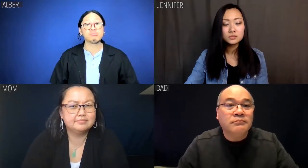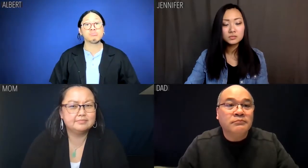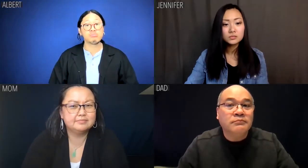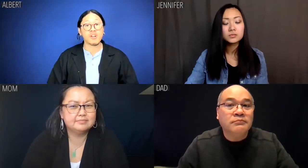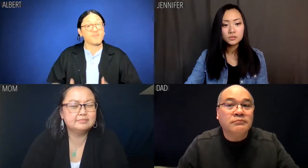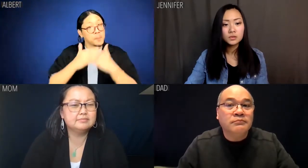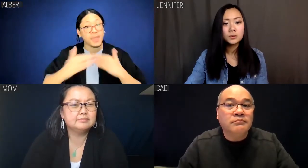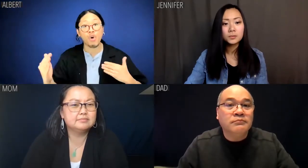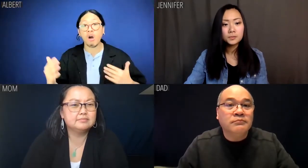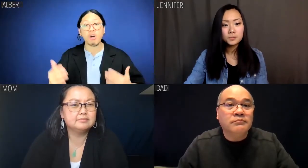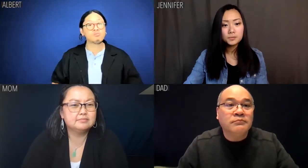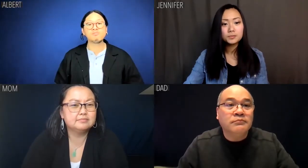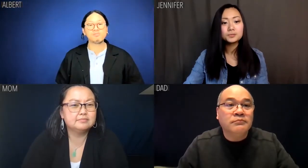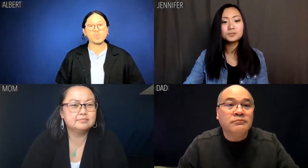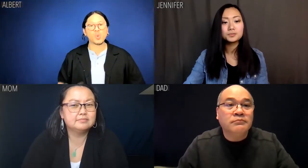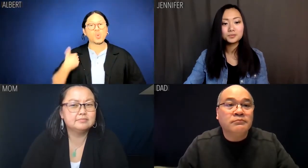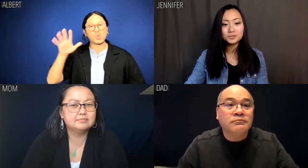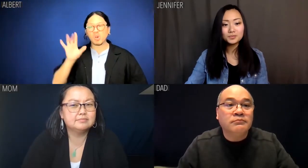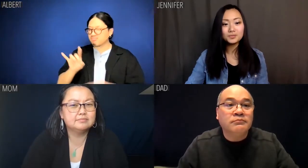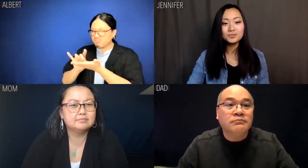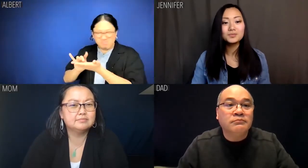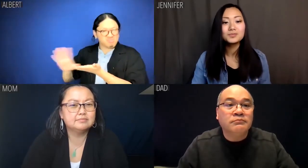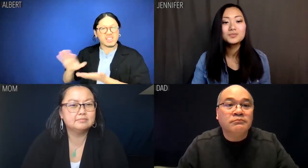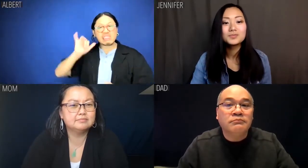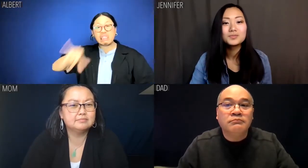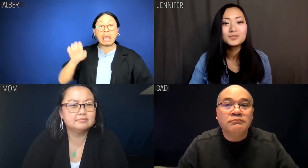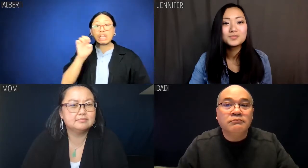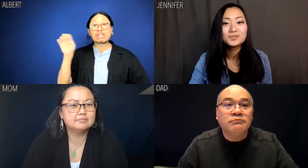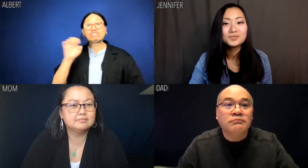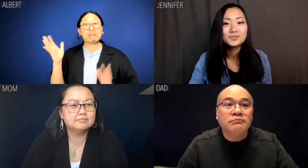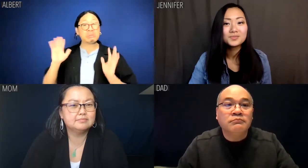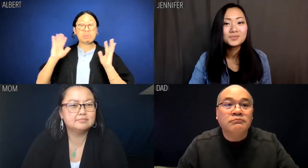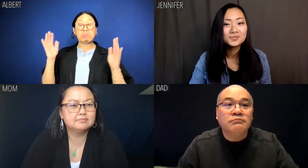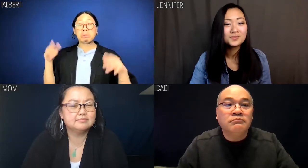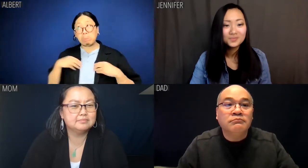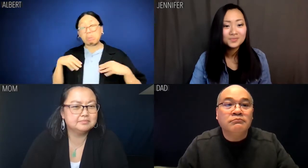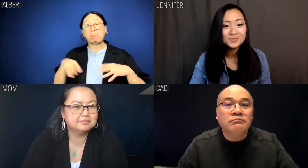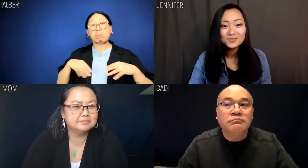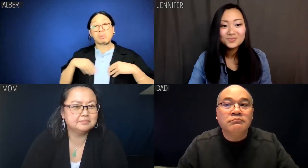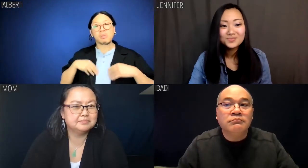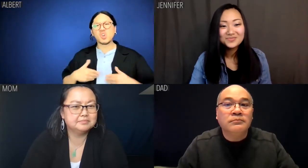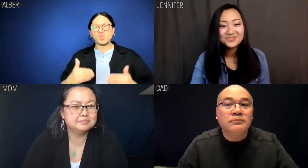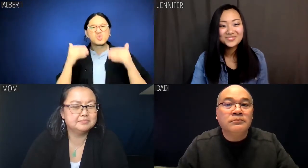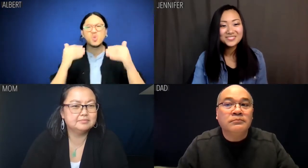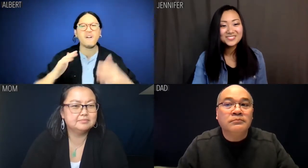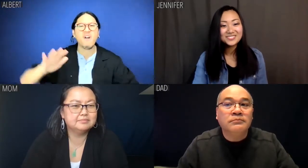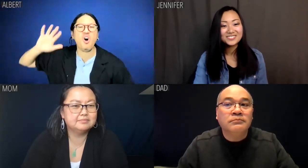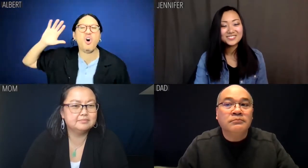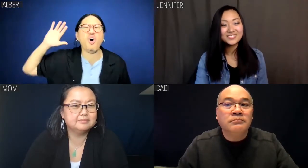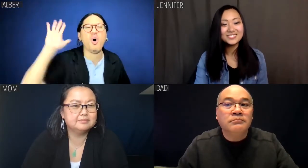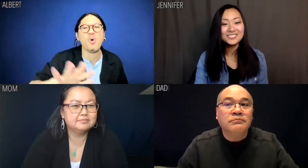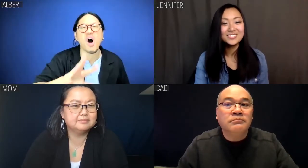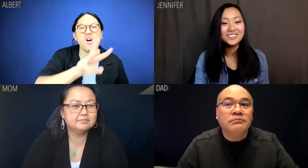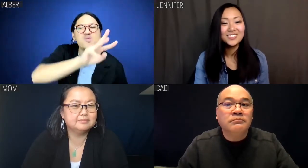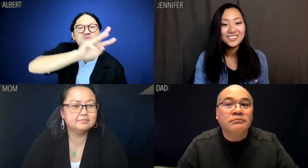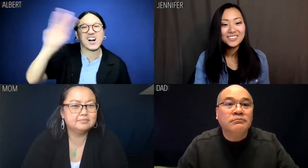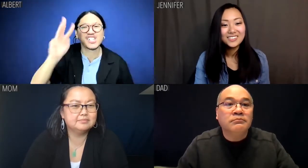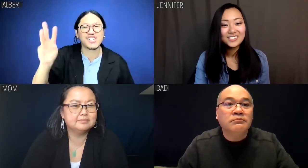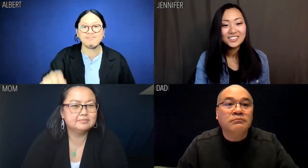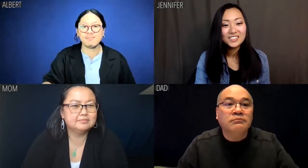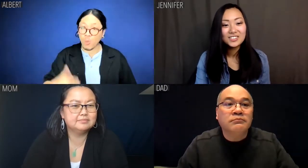From now on, we cut out the meek, mild Eastern and go full Western.